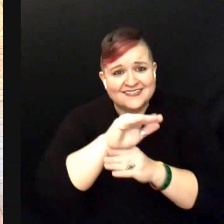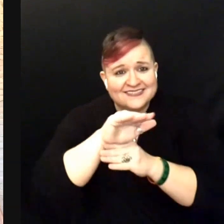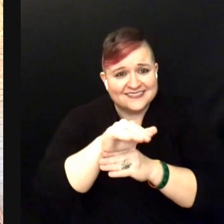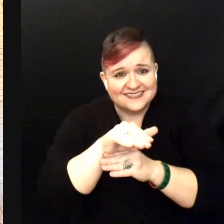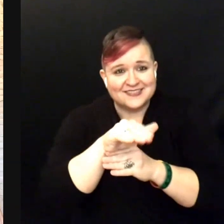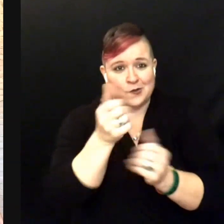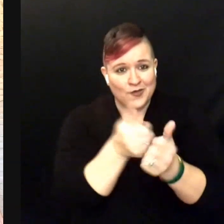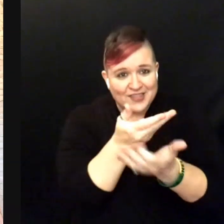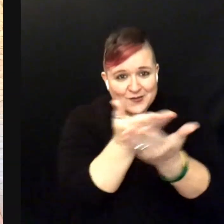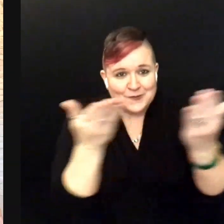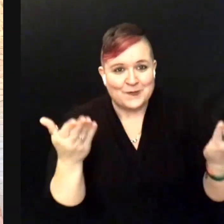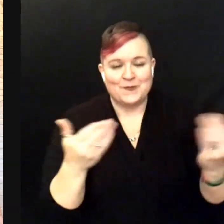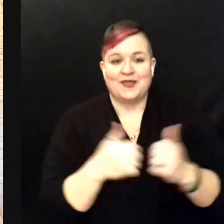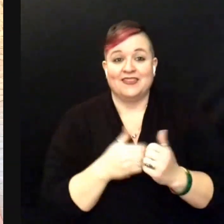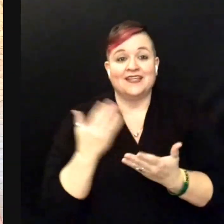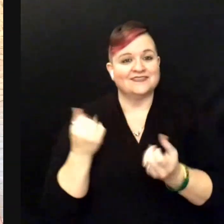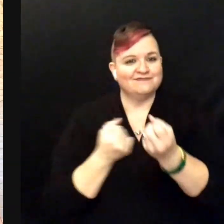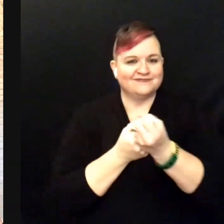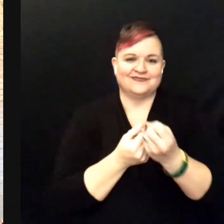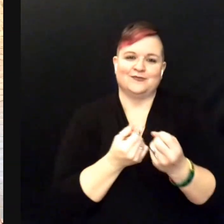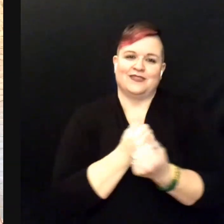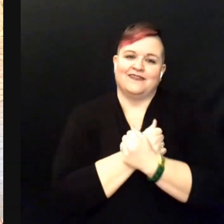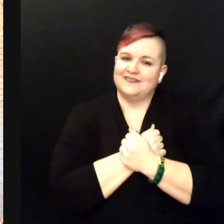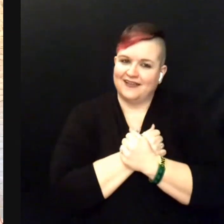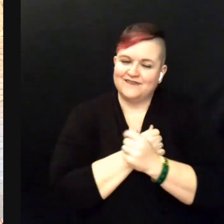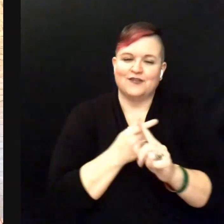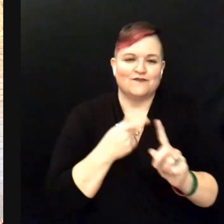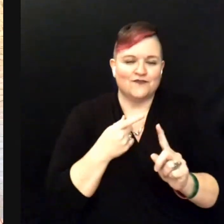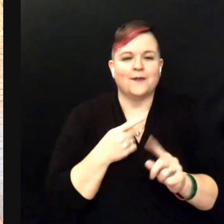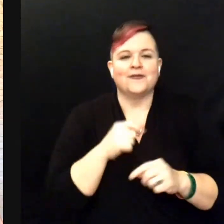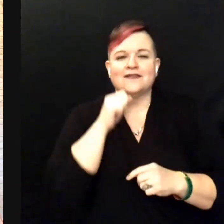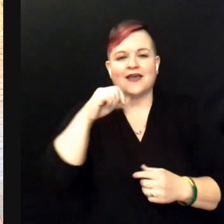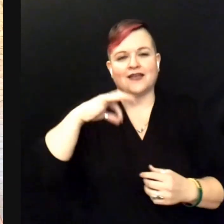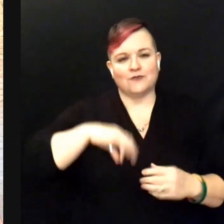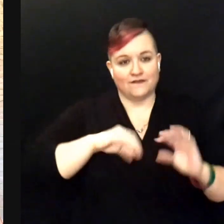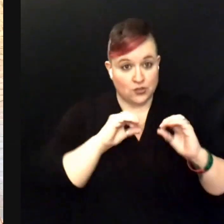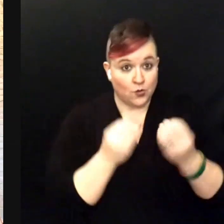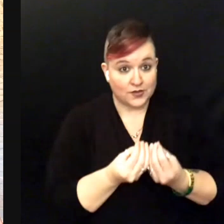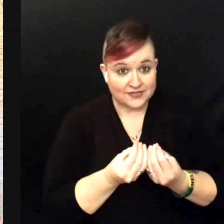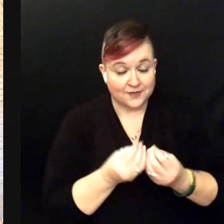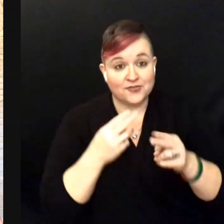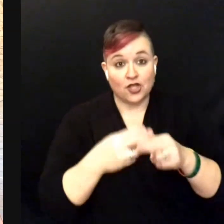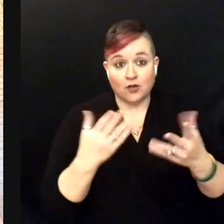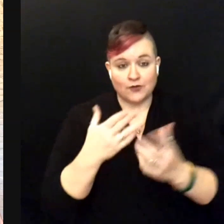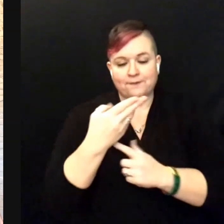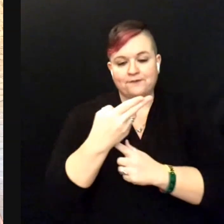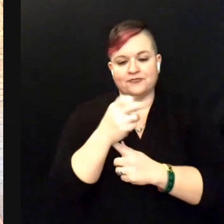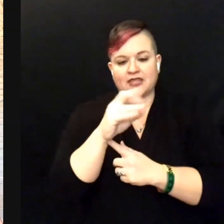and this is brought to you with special love from a nonprofit organization called "Hearing the Call."